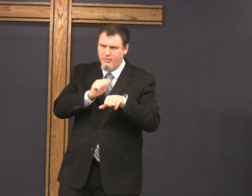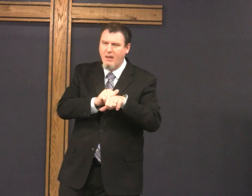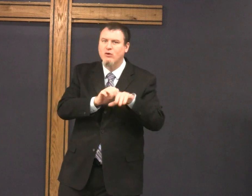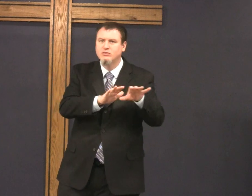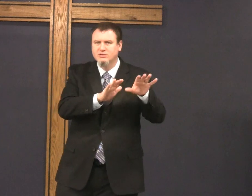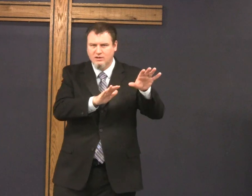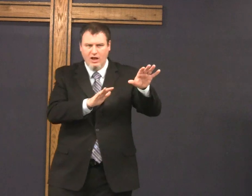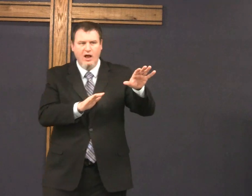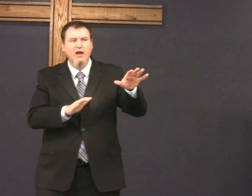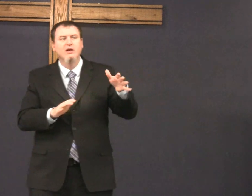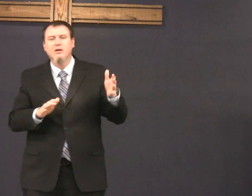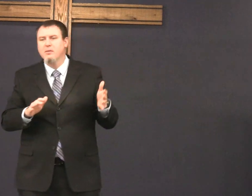it was on the mountain